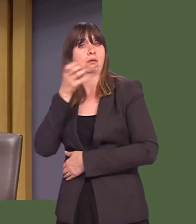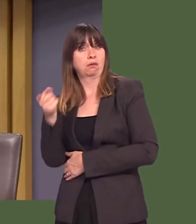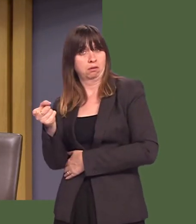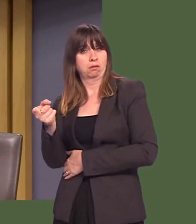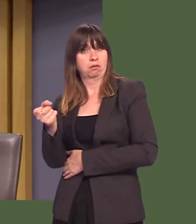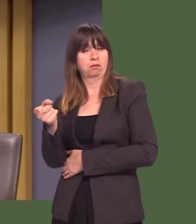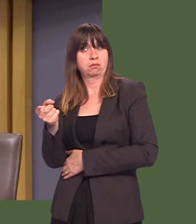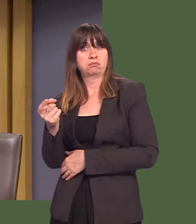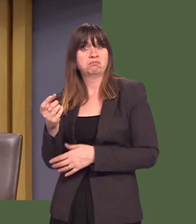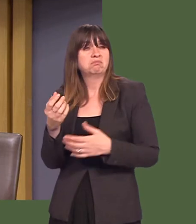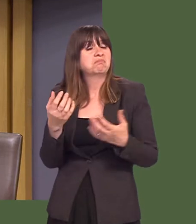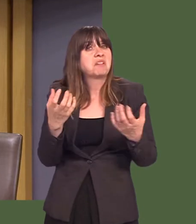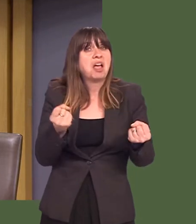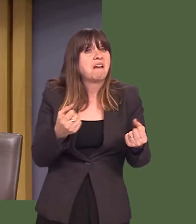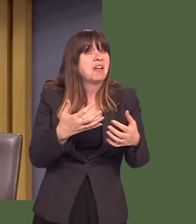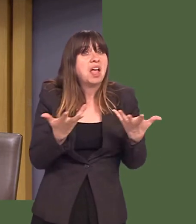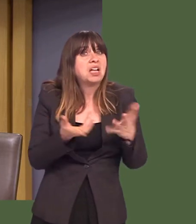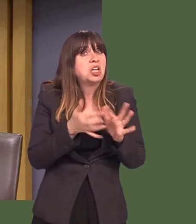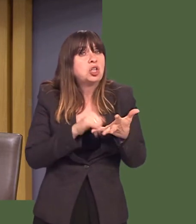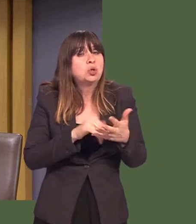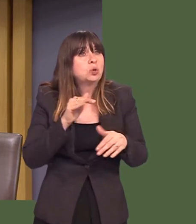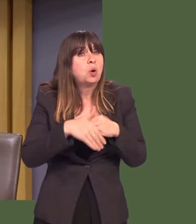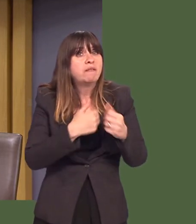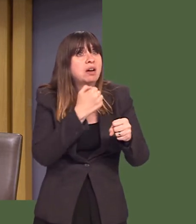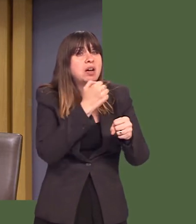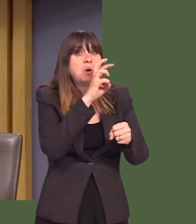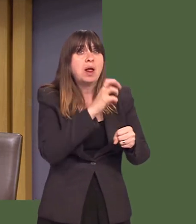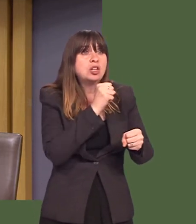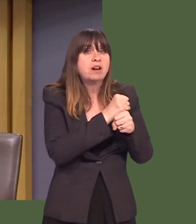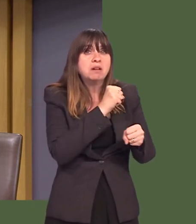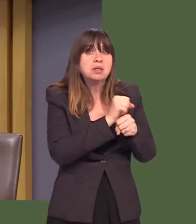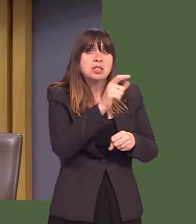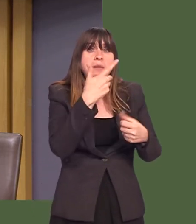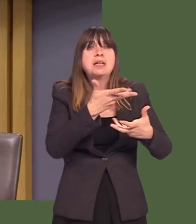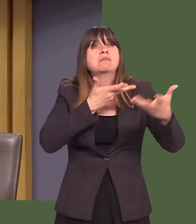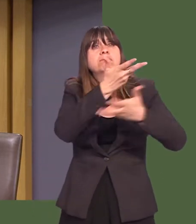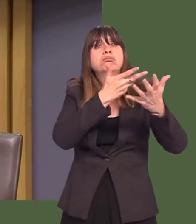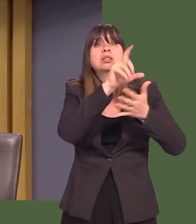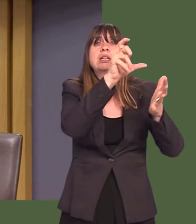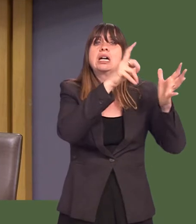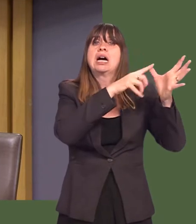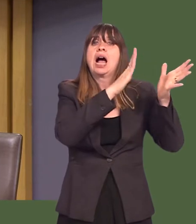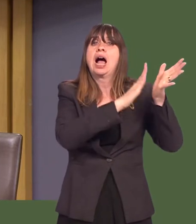I wondered if there was any update regarding the Welsh Governmentís talks with the Campaign